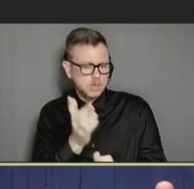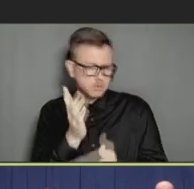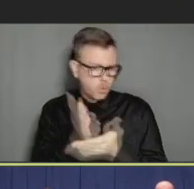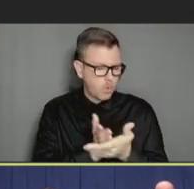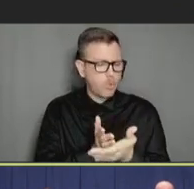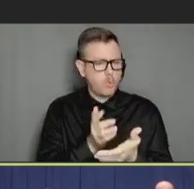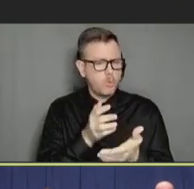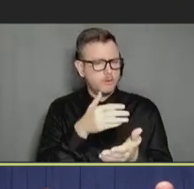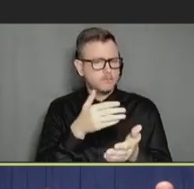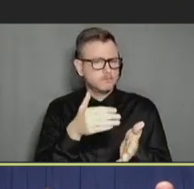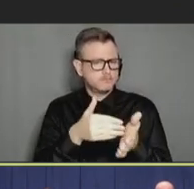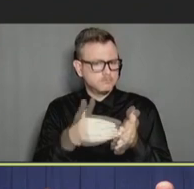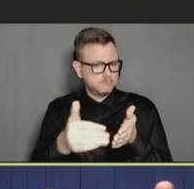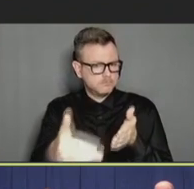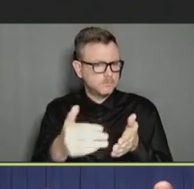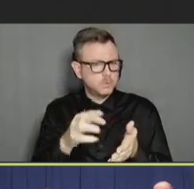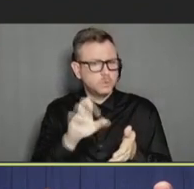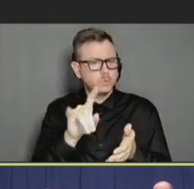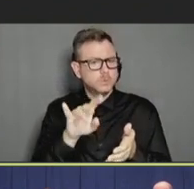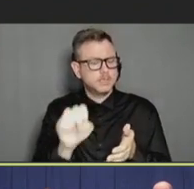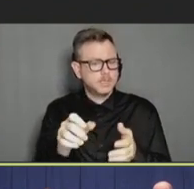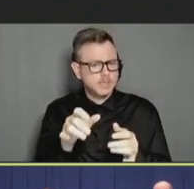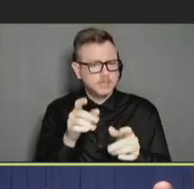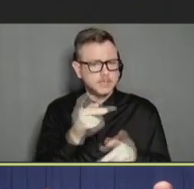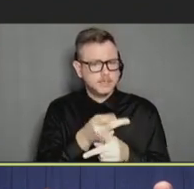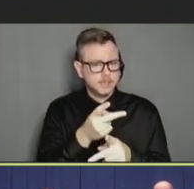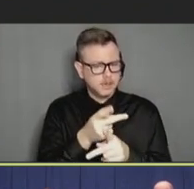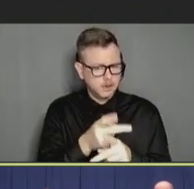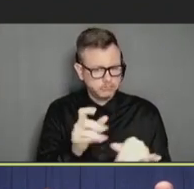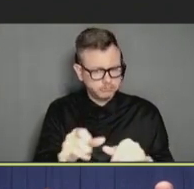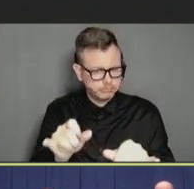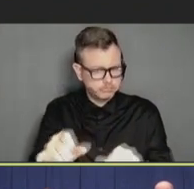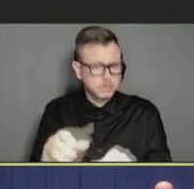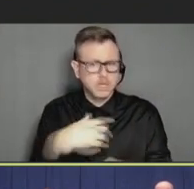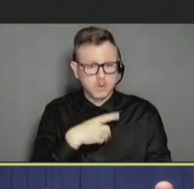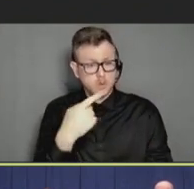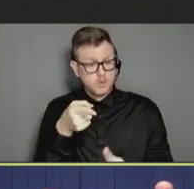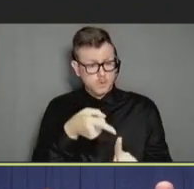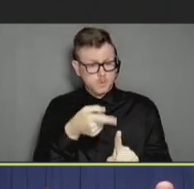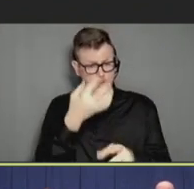Vaccines are part of routine care. It's something that you think is important as a health care